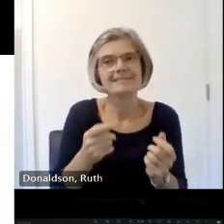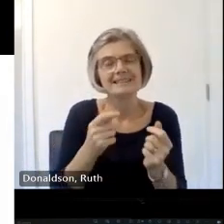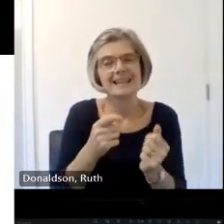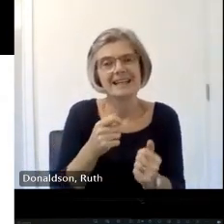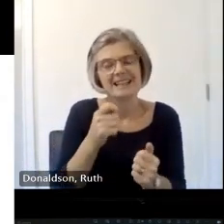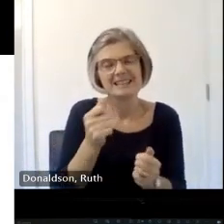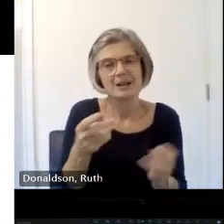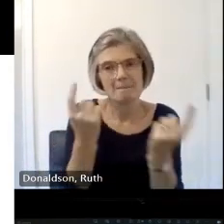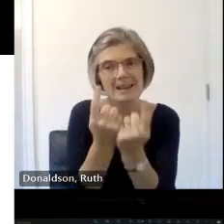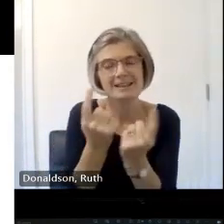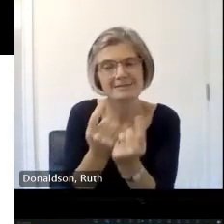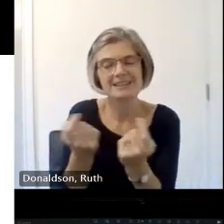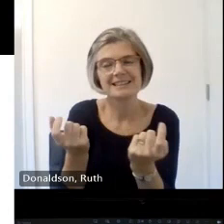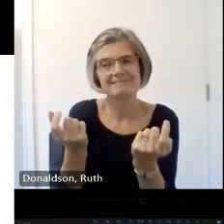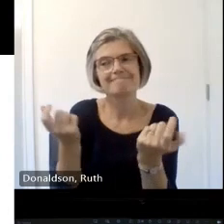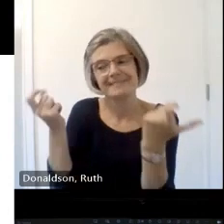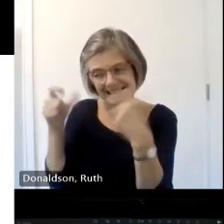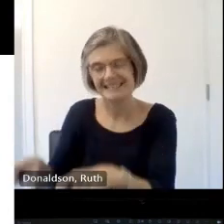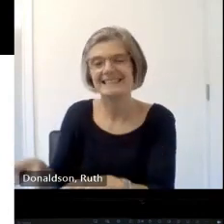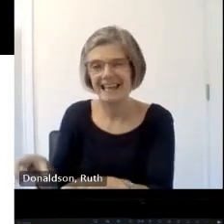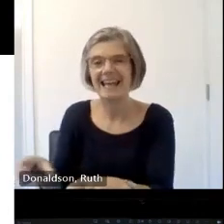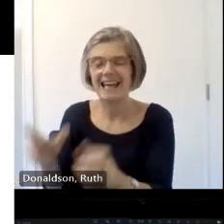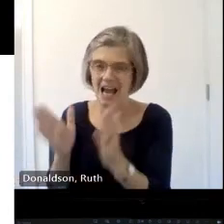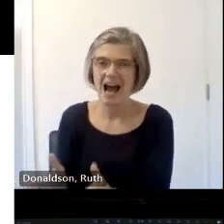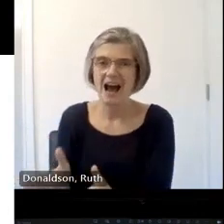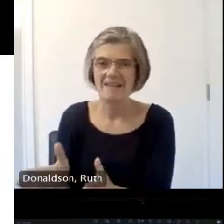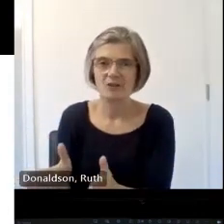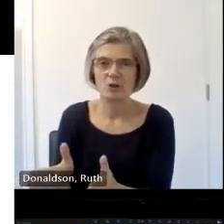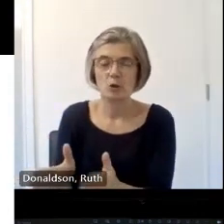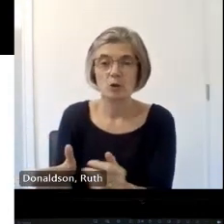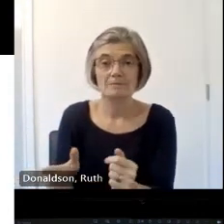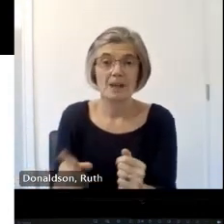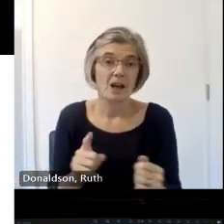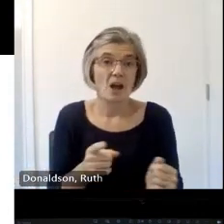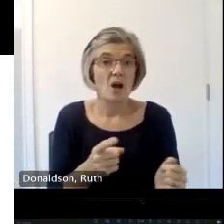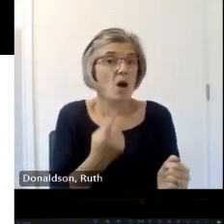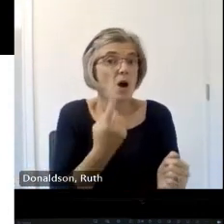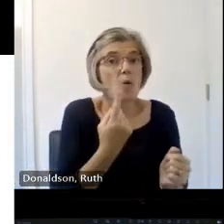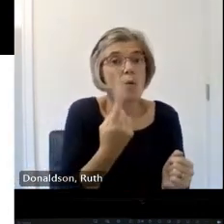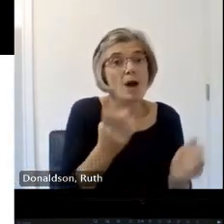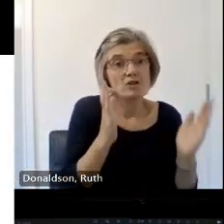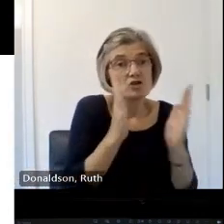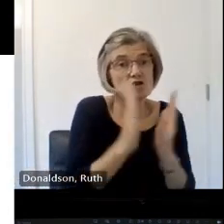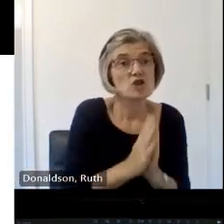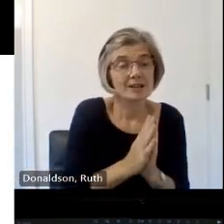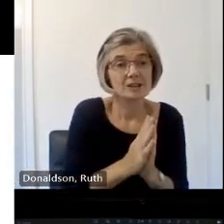the contents of six previous churches in it um already that church is now likely to close so